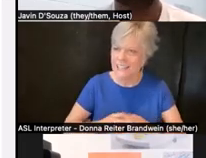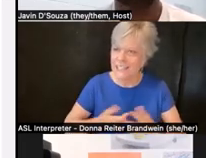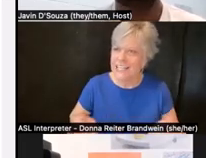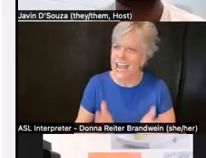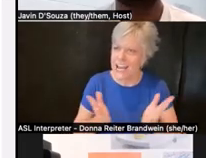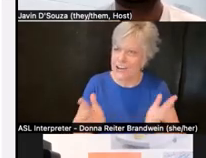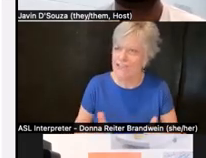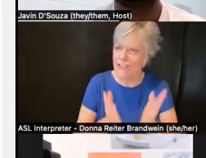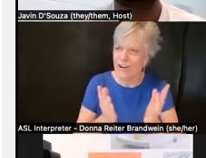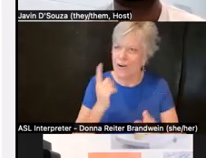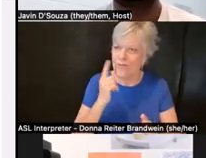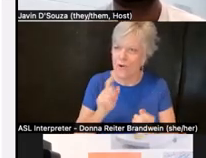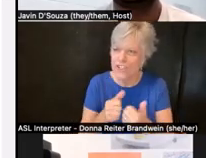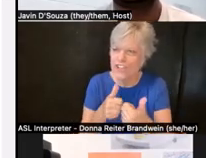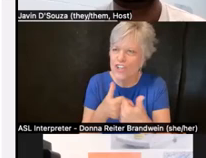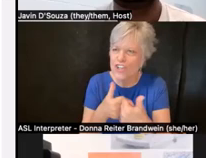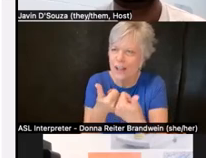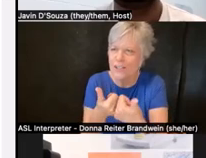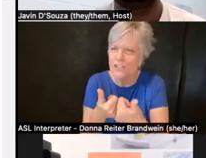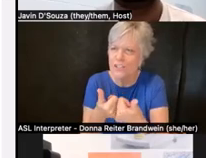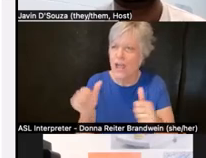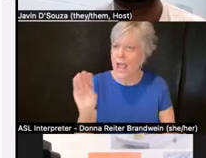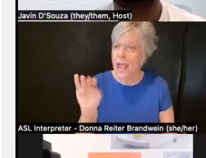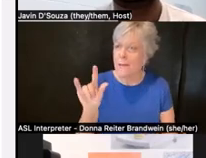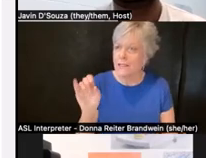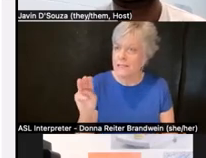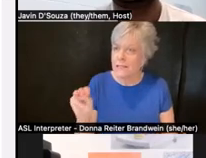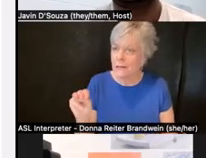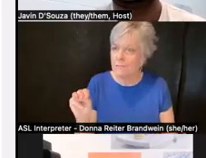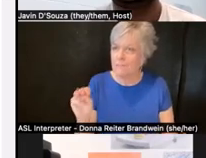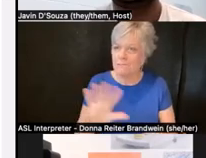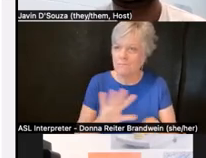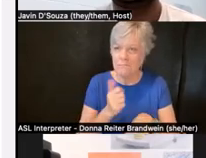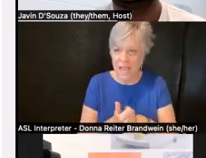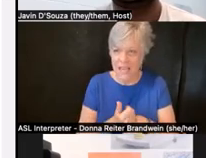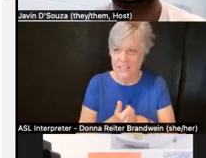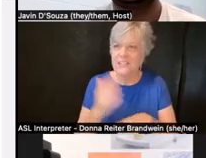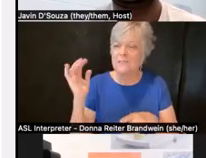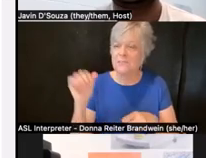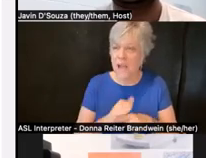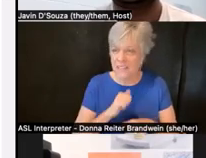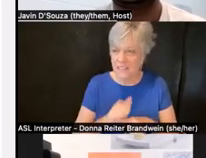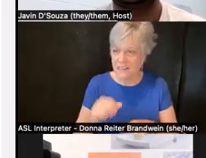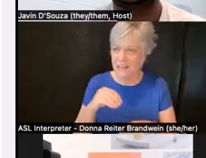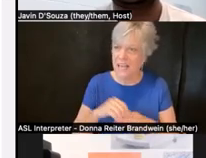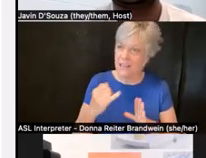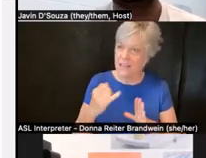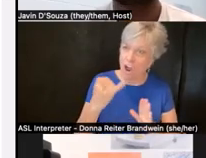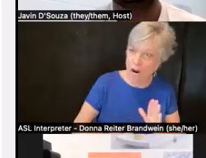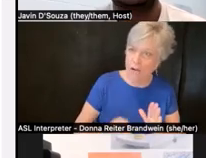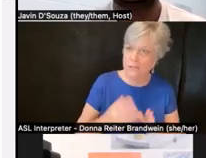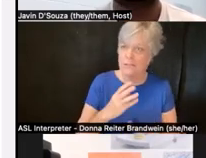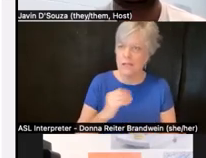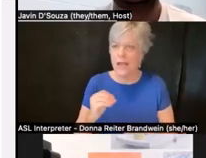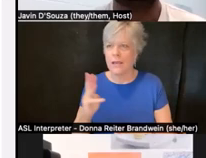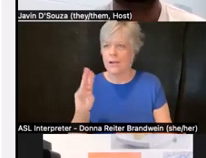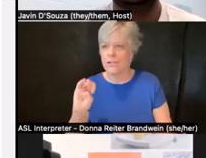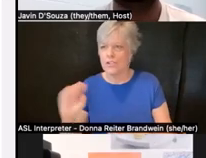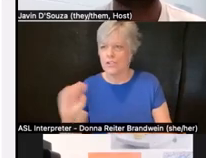for challenging ableism-based practices in the arts and in social relationships